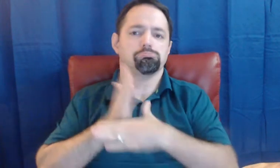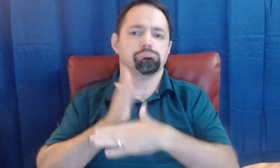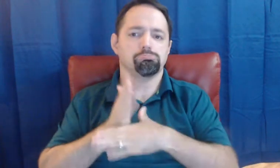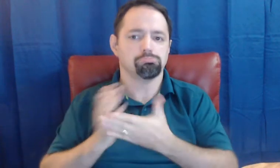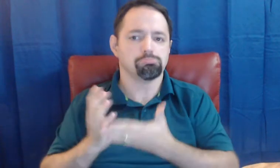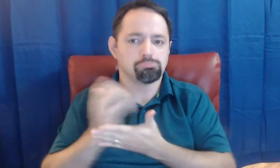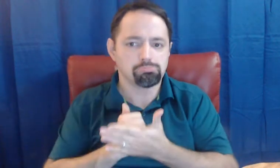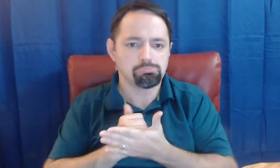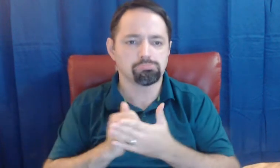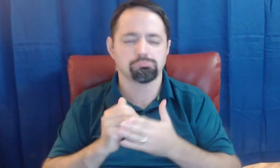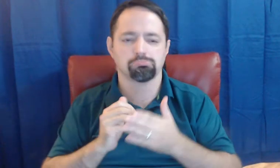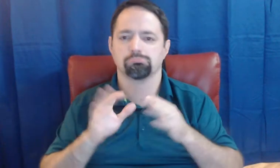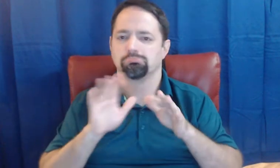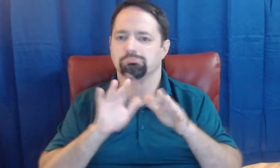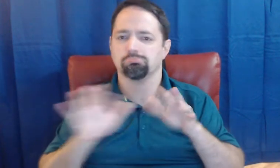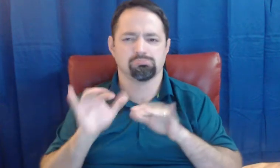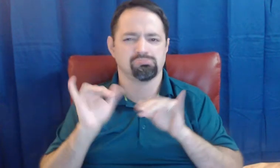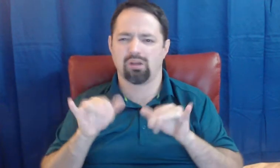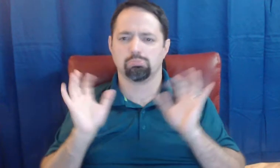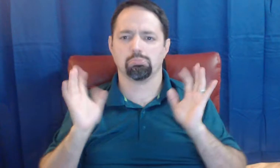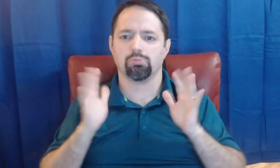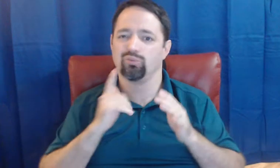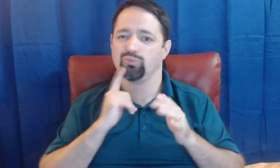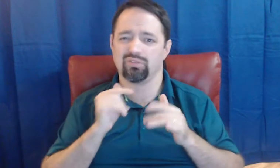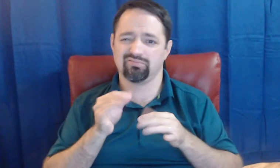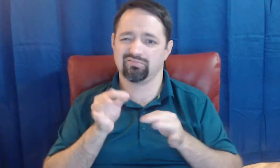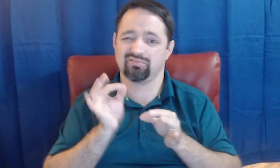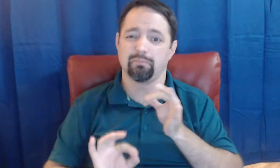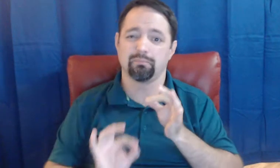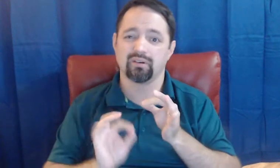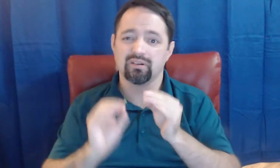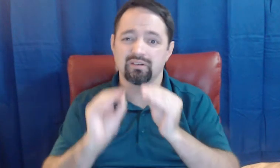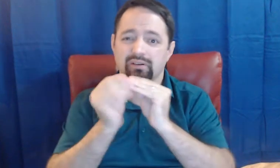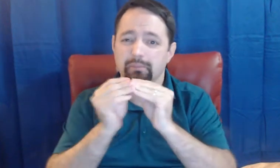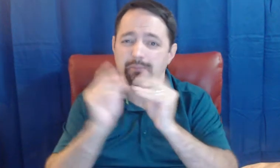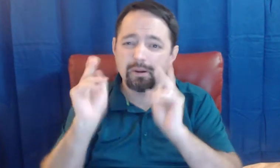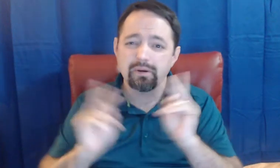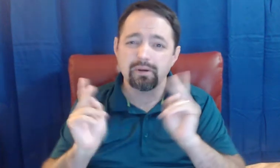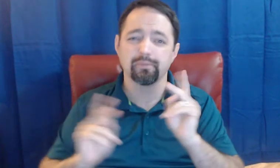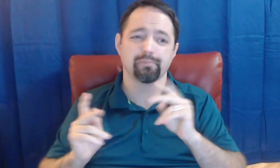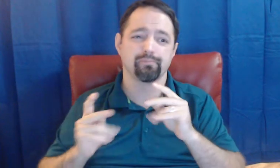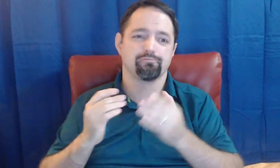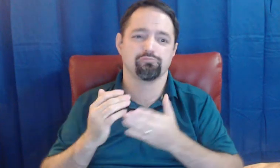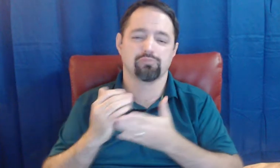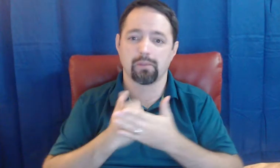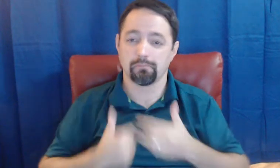it really is a simple survey about number of people, income really. that's it